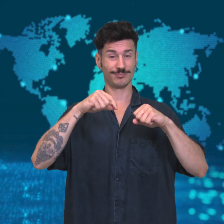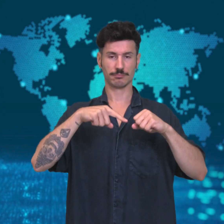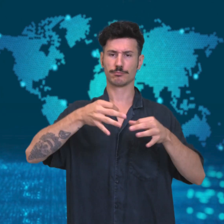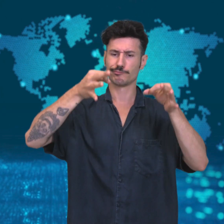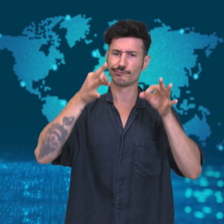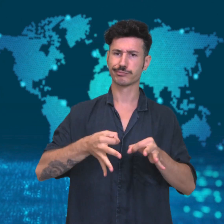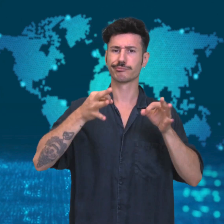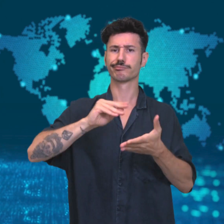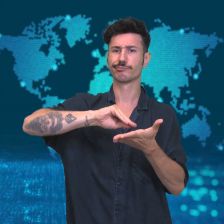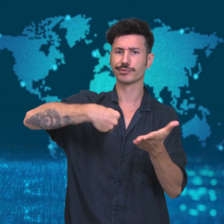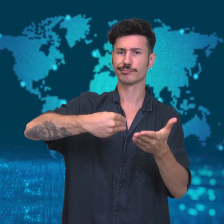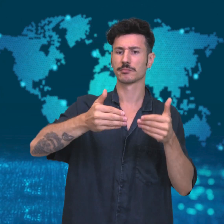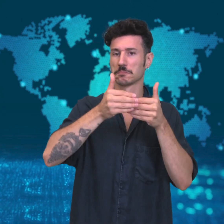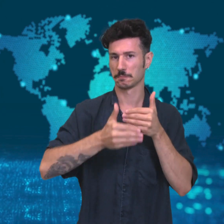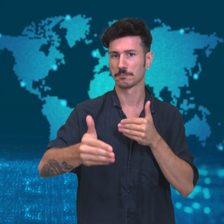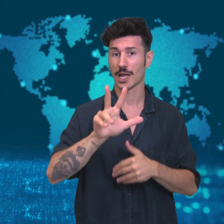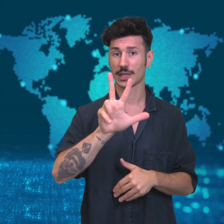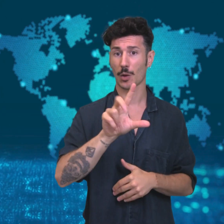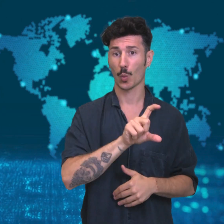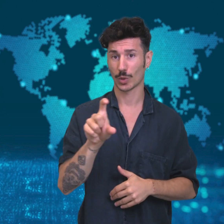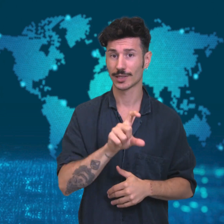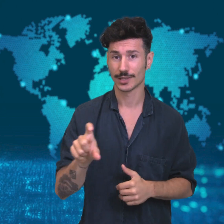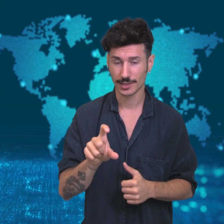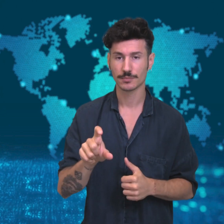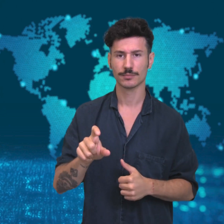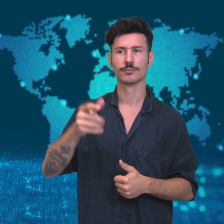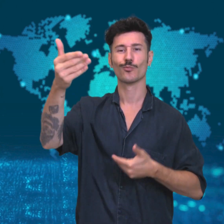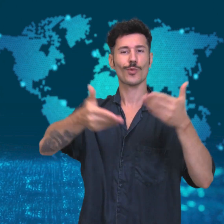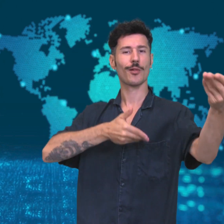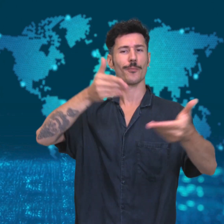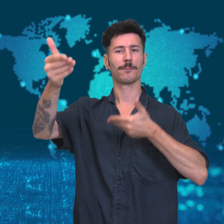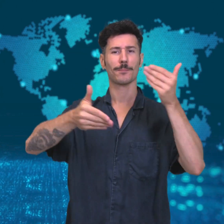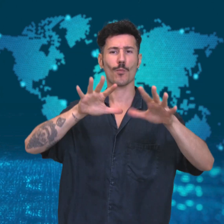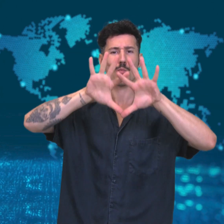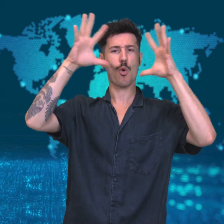The agreement will be signed in three weeks,